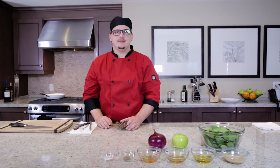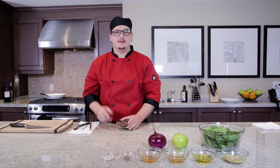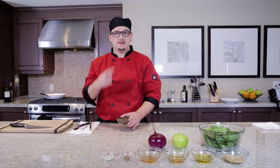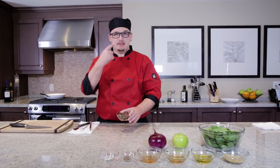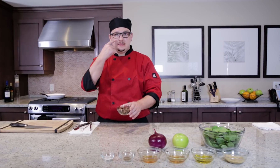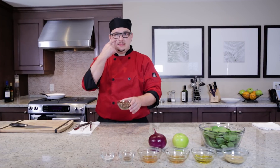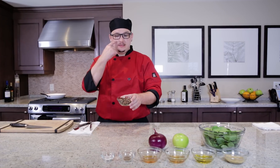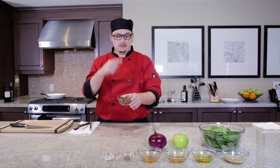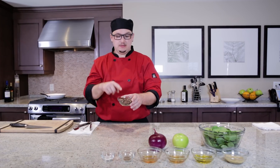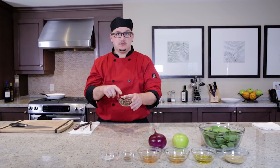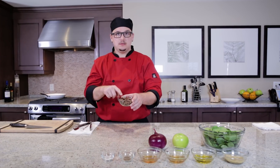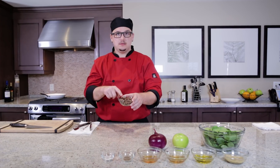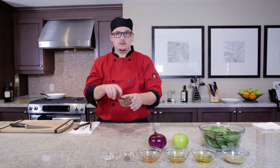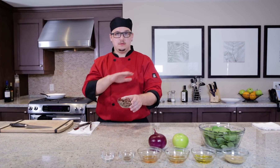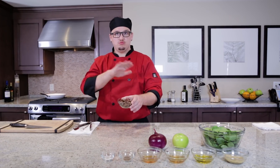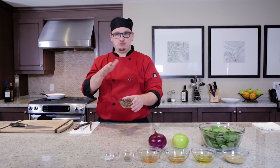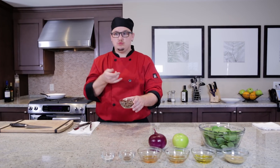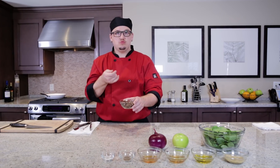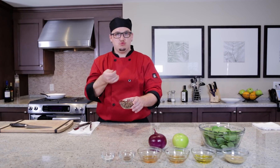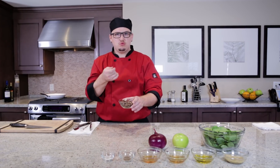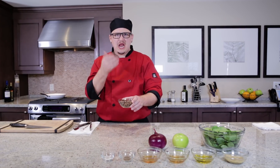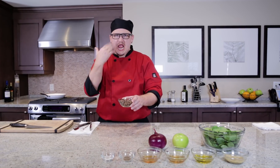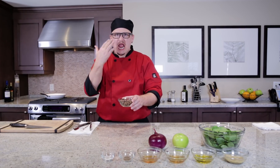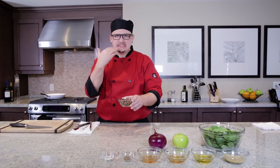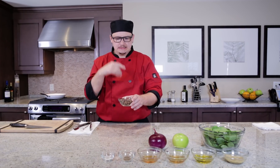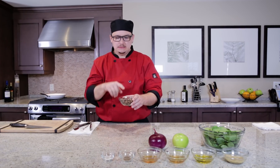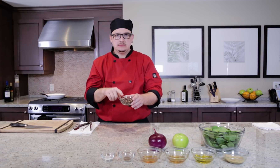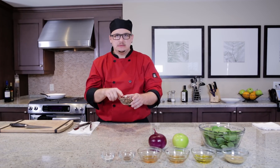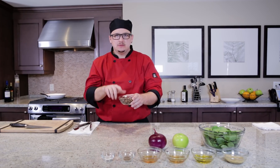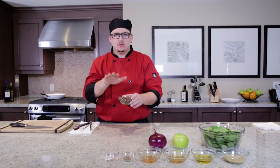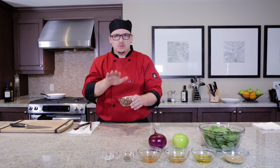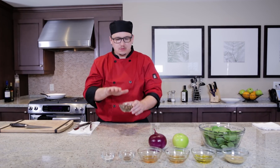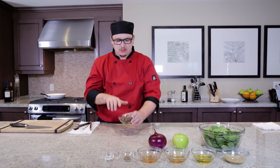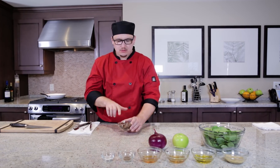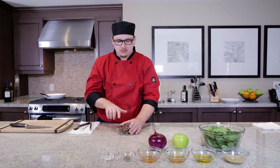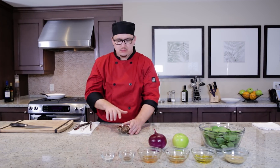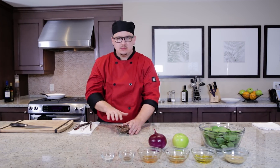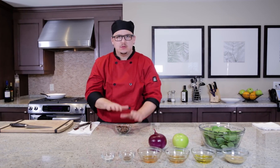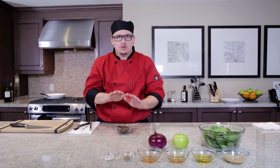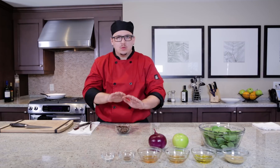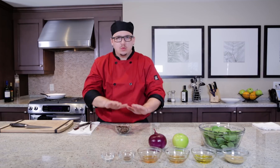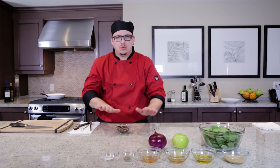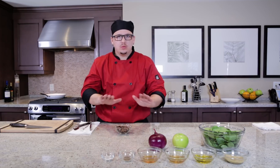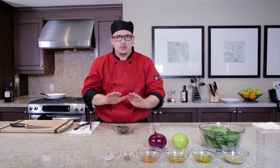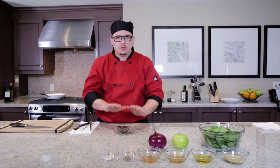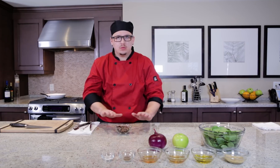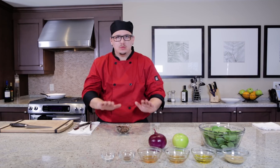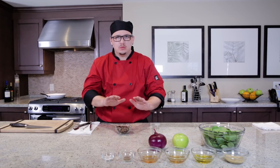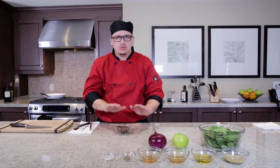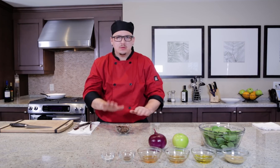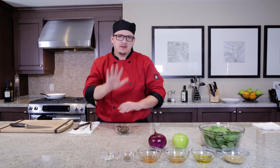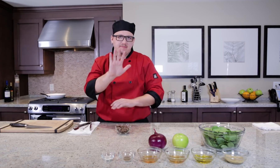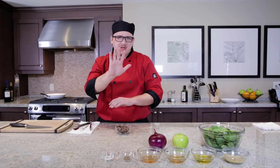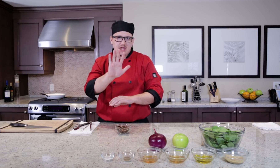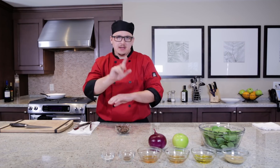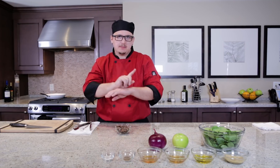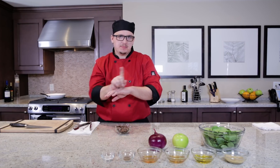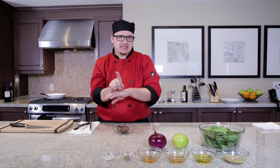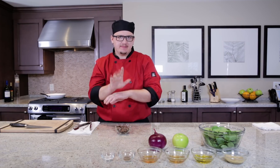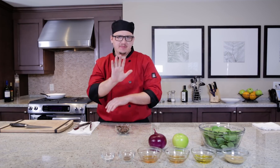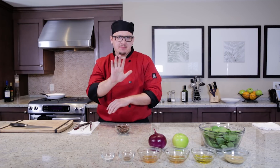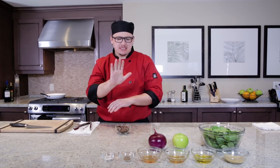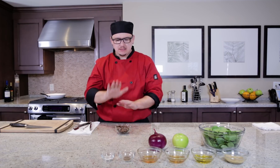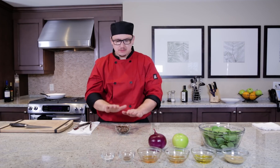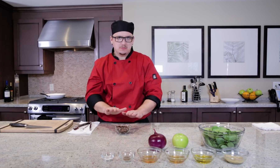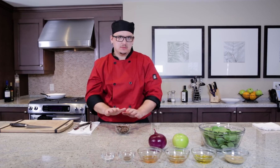The pecans are hot so let it cool down, for about 5 minutes.